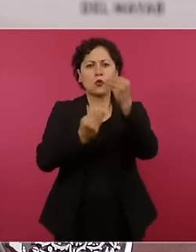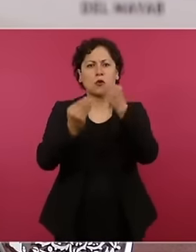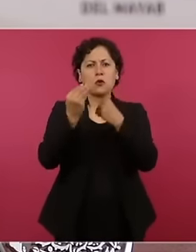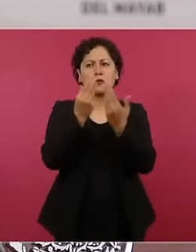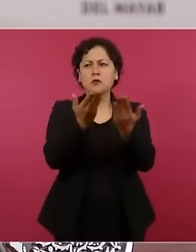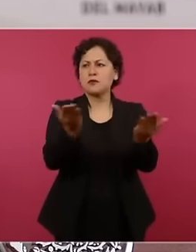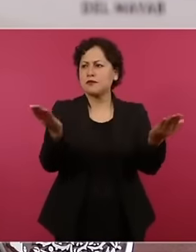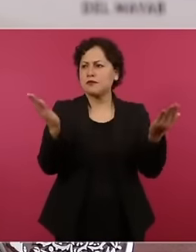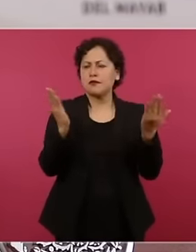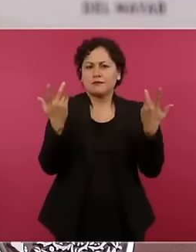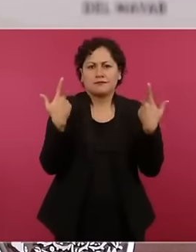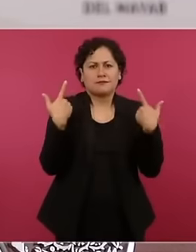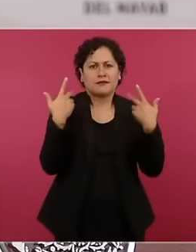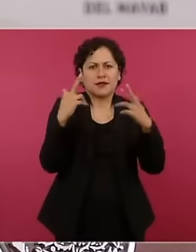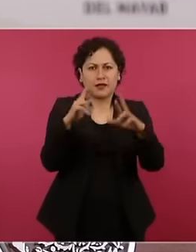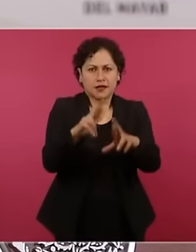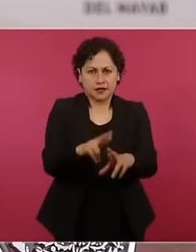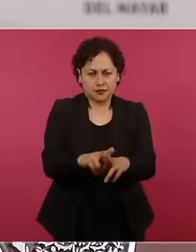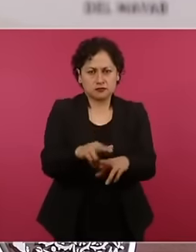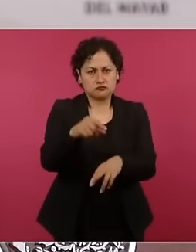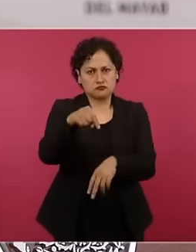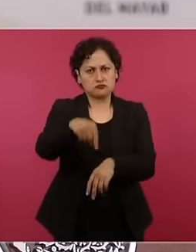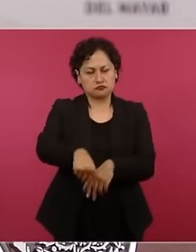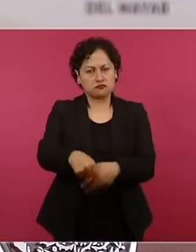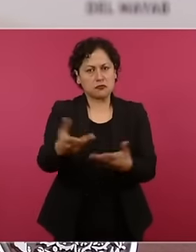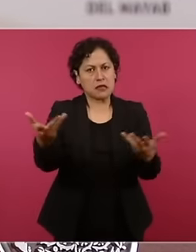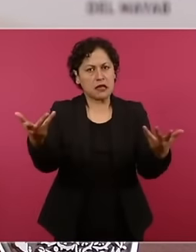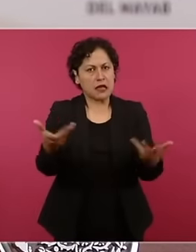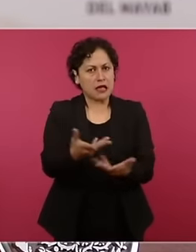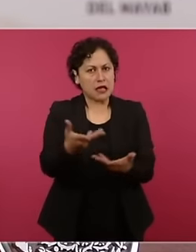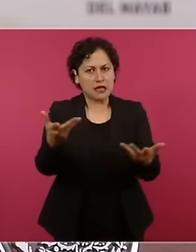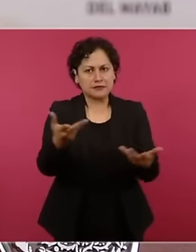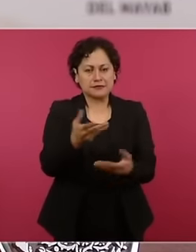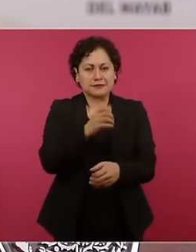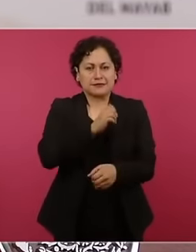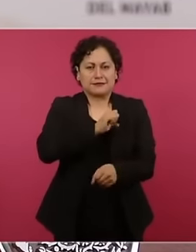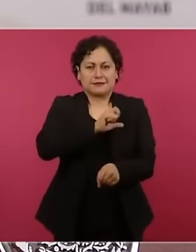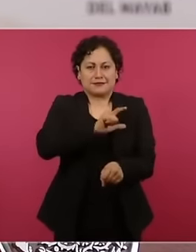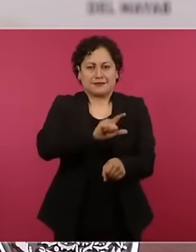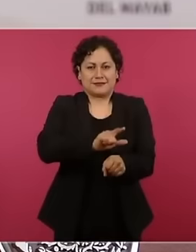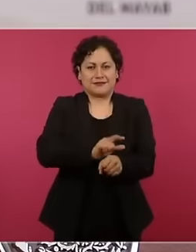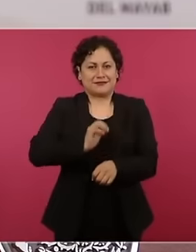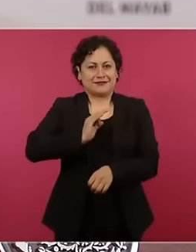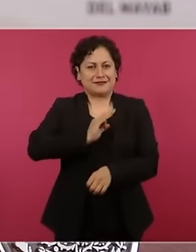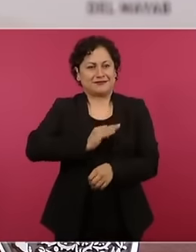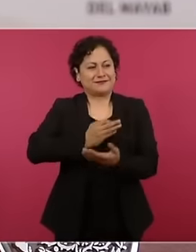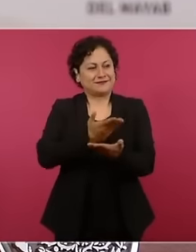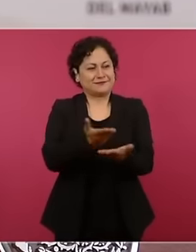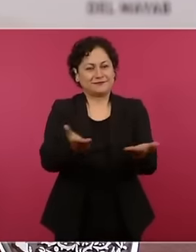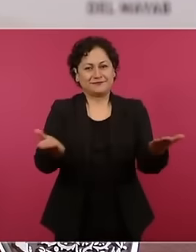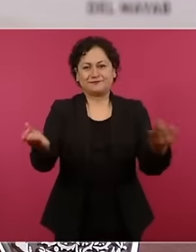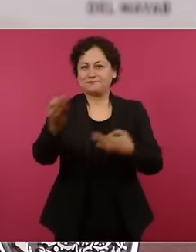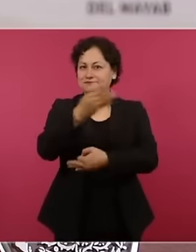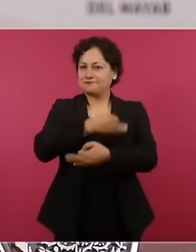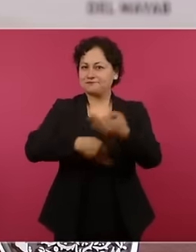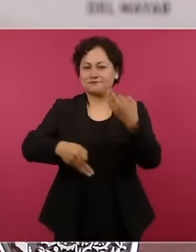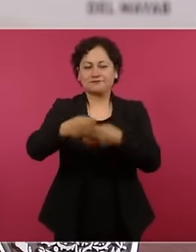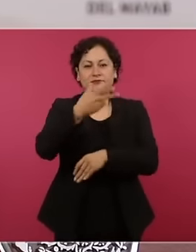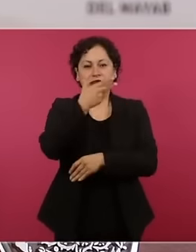be a special ceremony with all the teachers with all the teachers